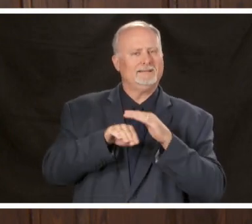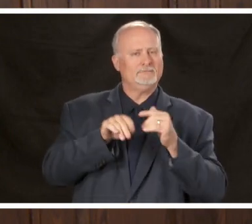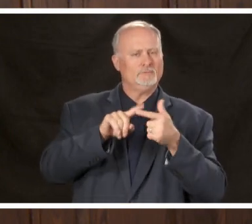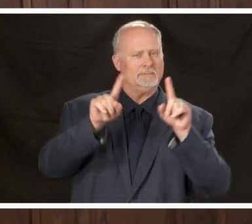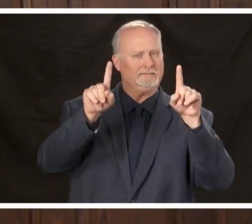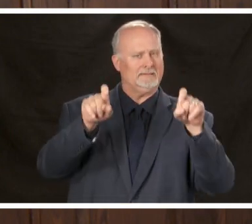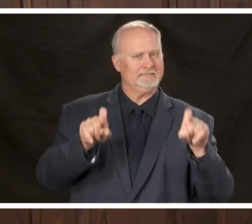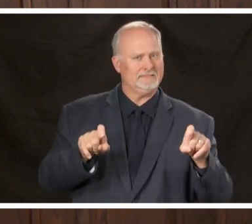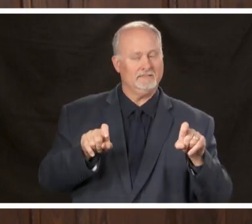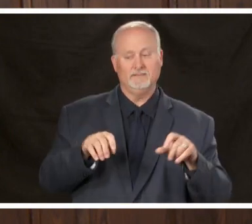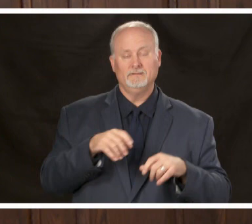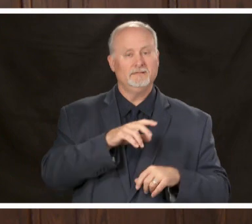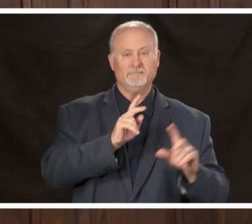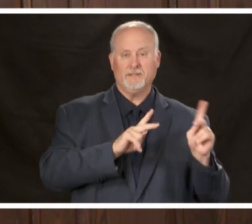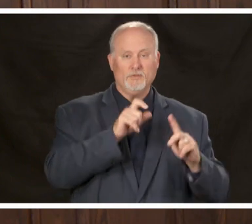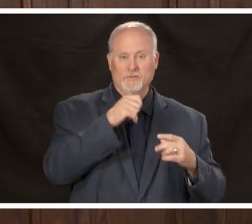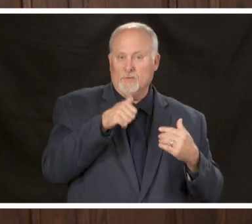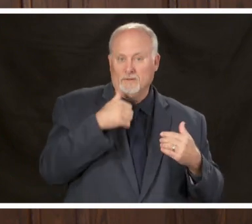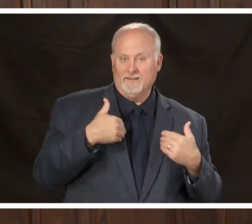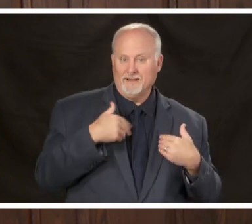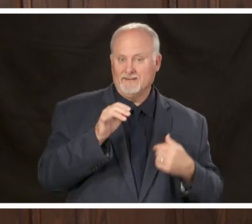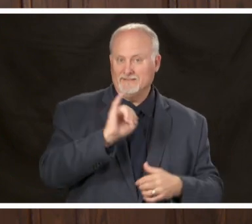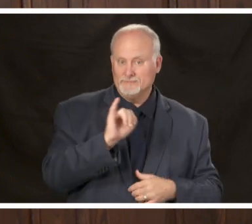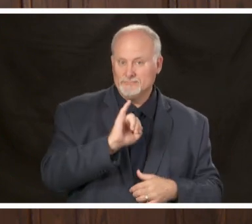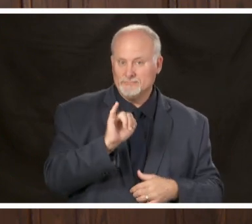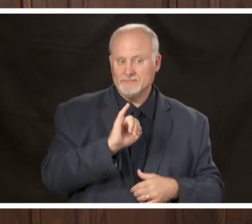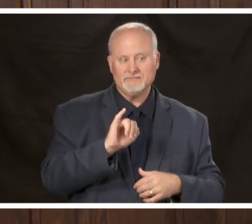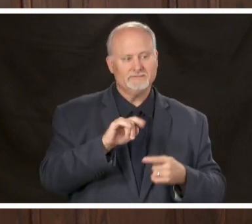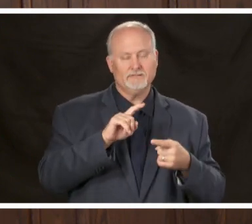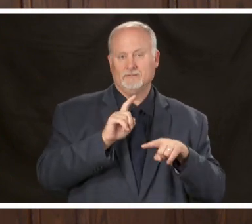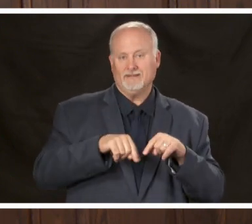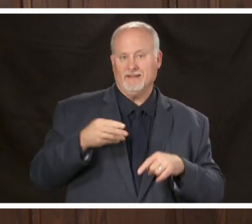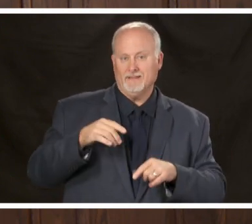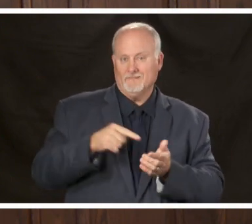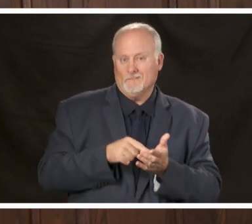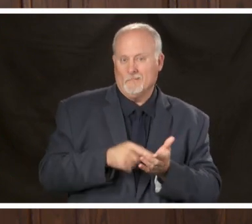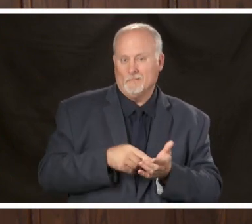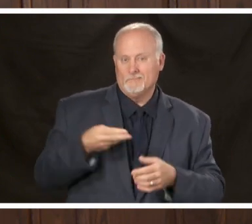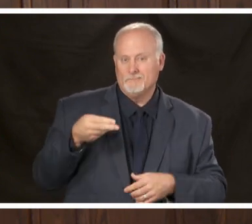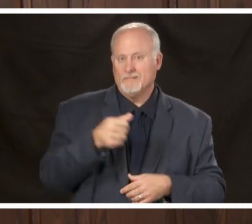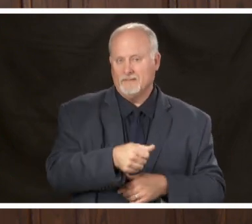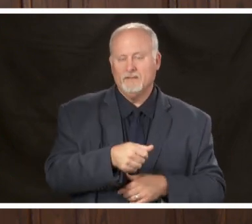people without health insurance or the ability to pay to make sure that our